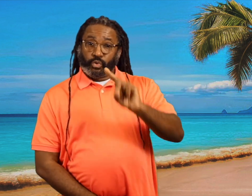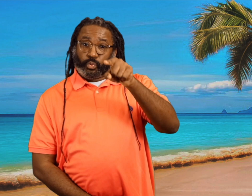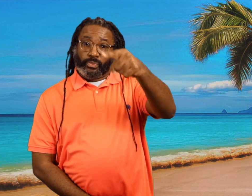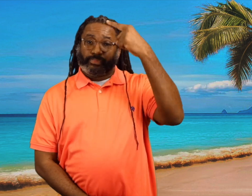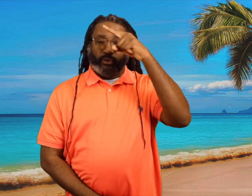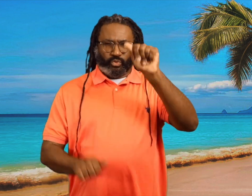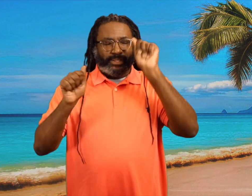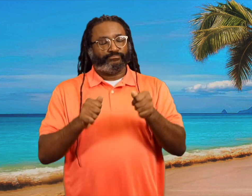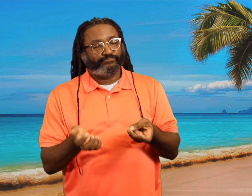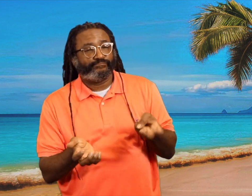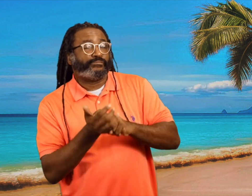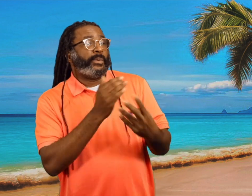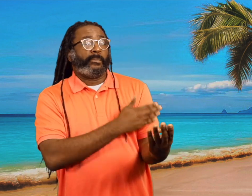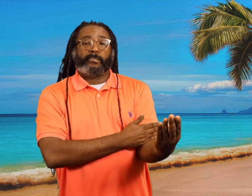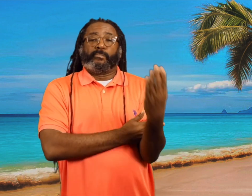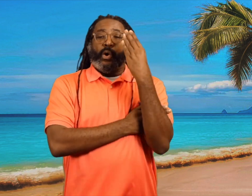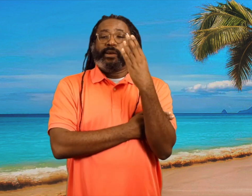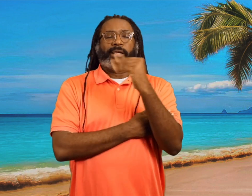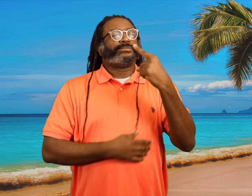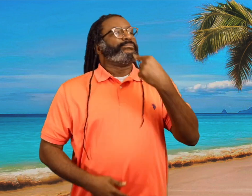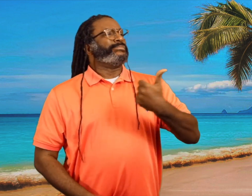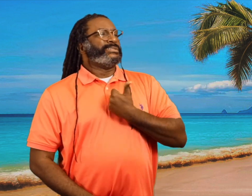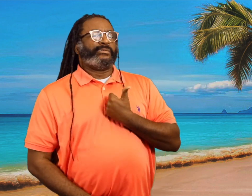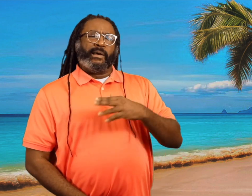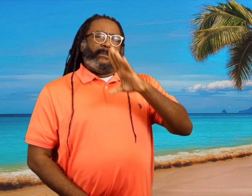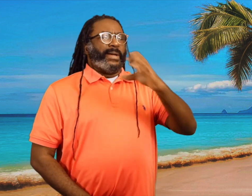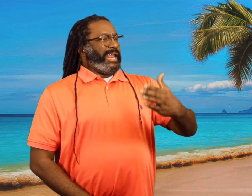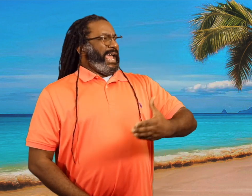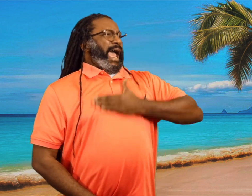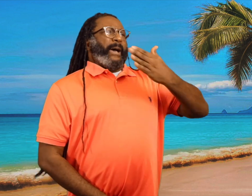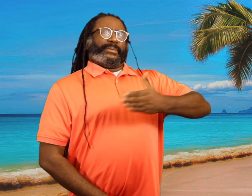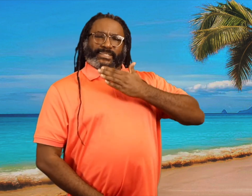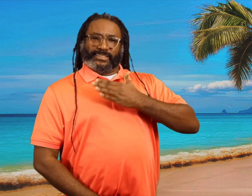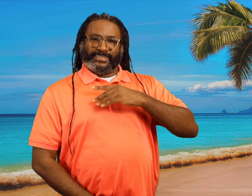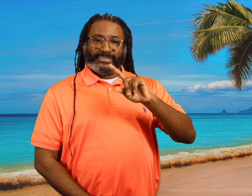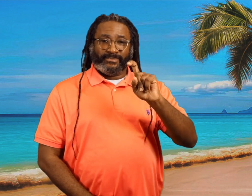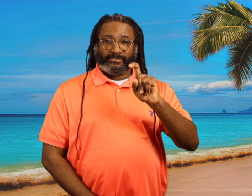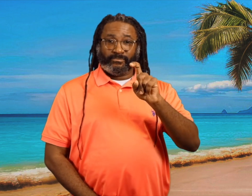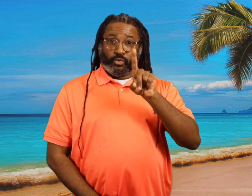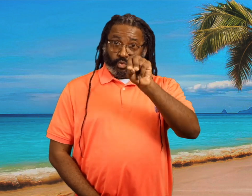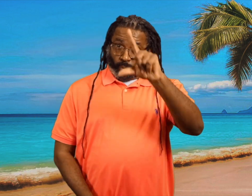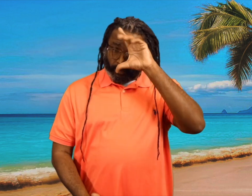Do you think you can wake up in the morning and just tell yourself to be happy?